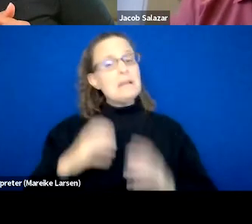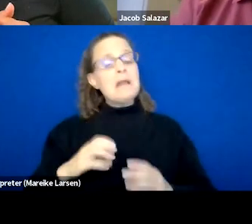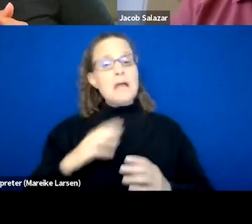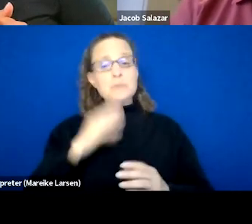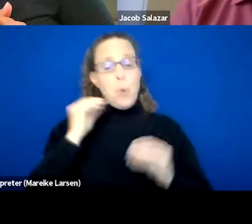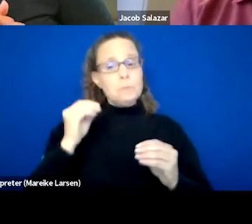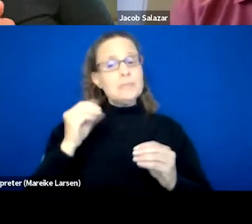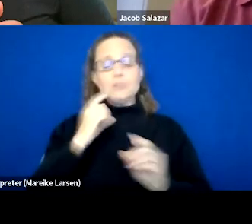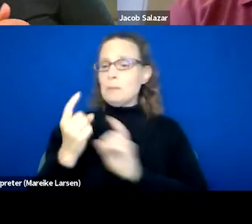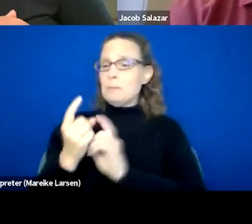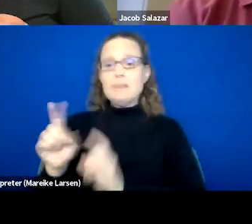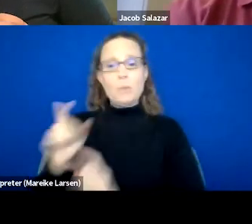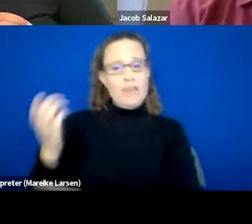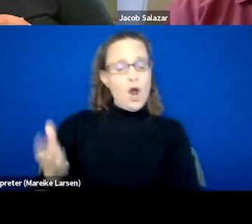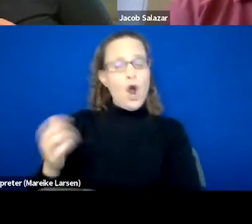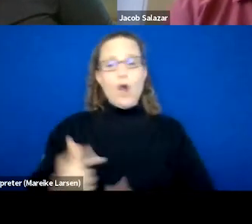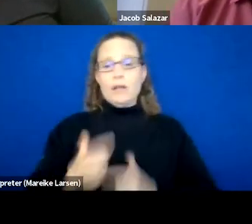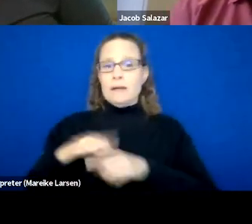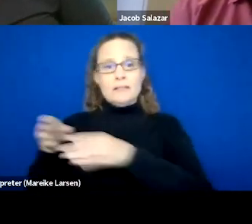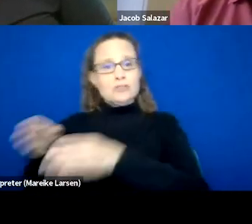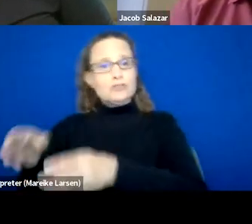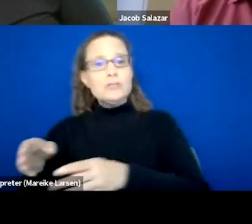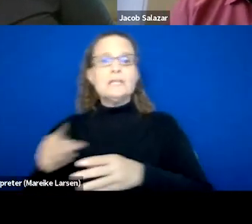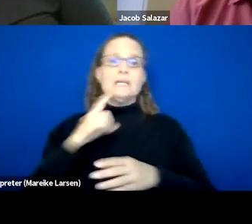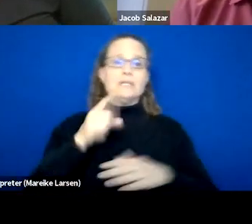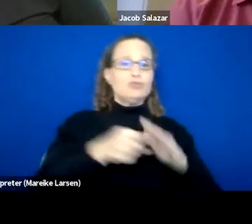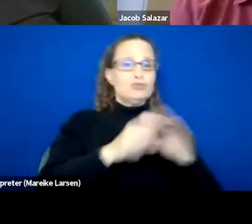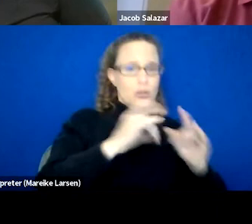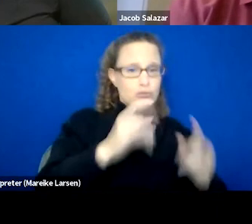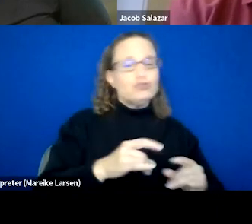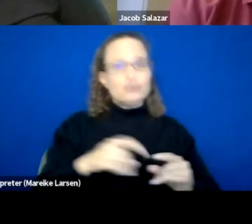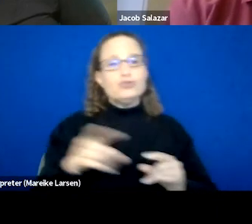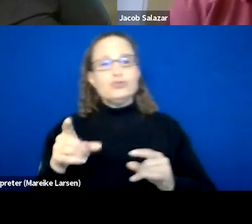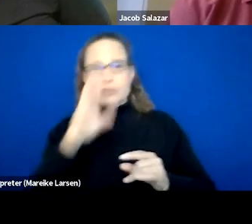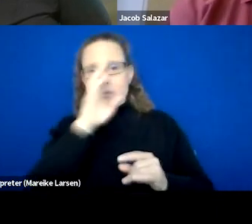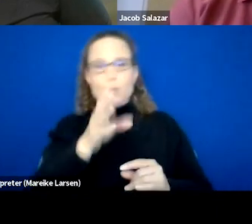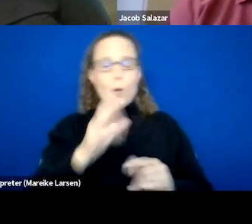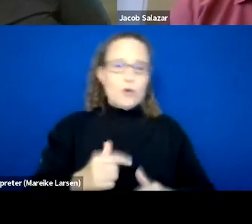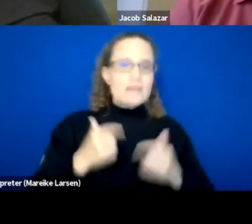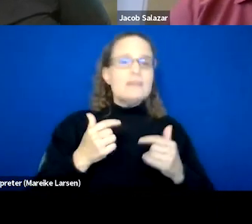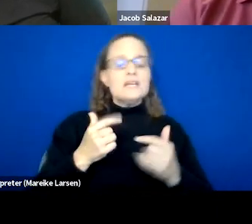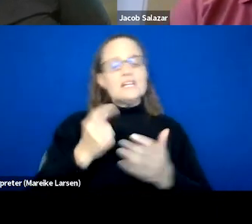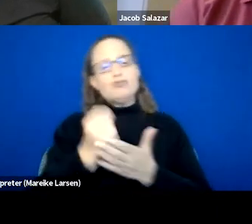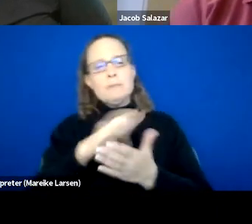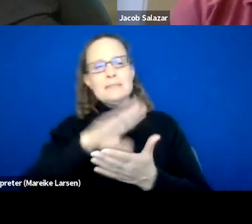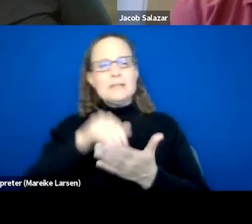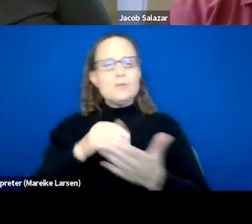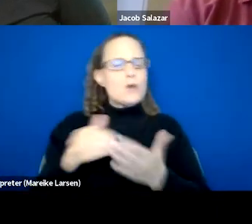They're living in the streets, they're living in shelters, sober livings, treatment centers, wherever they're at we go when we meet them.